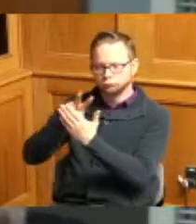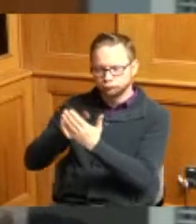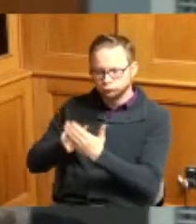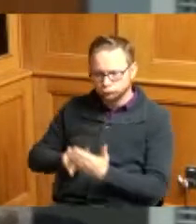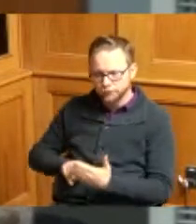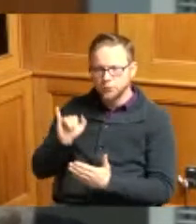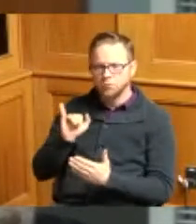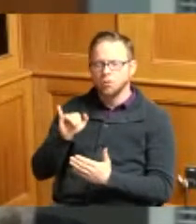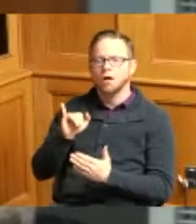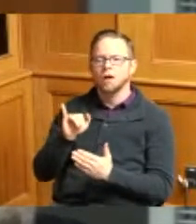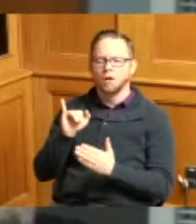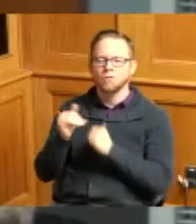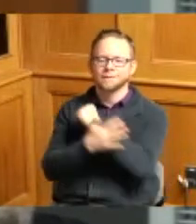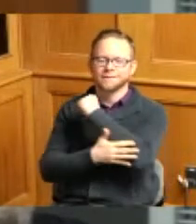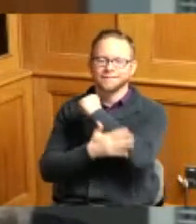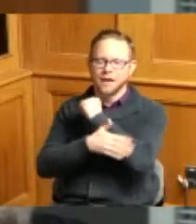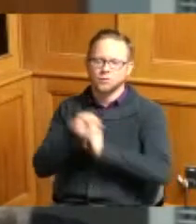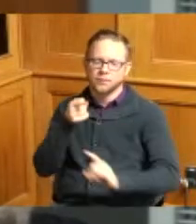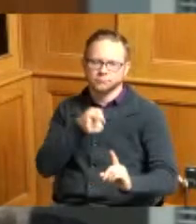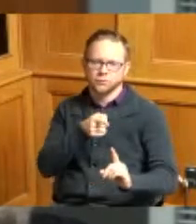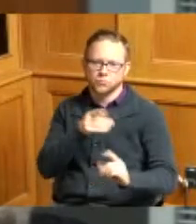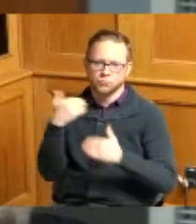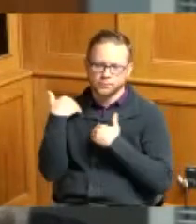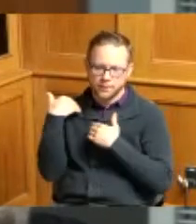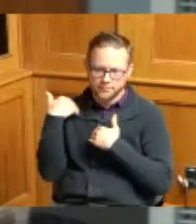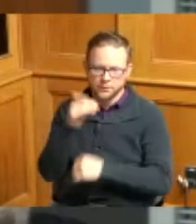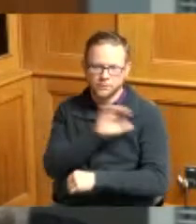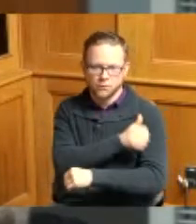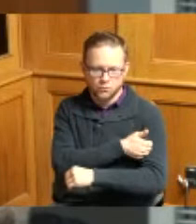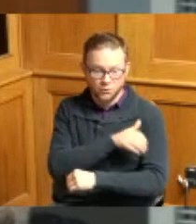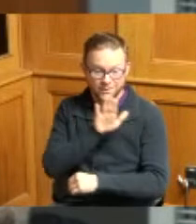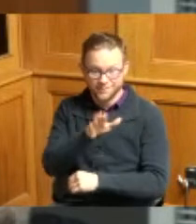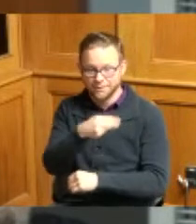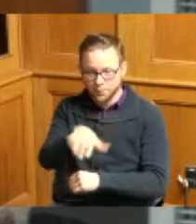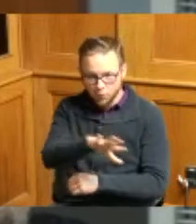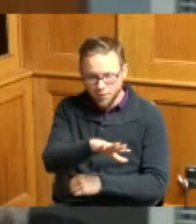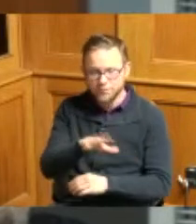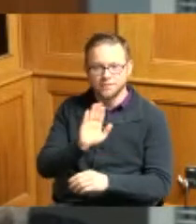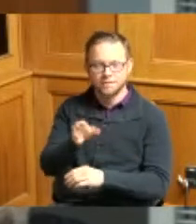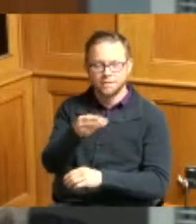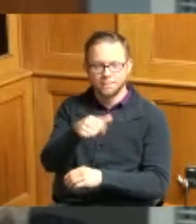it's a county action it's county property county right away that would be dedicated